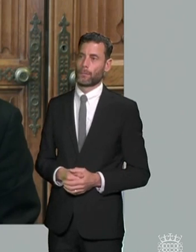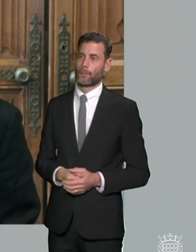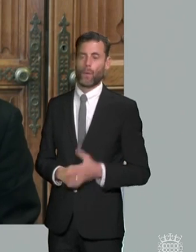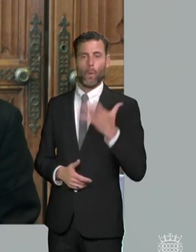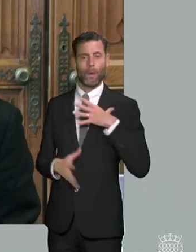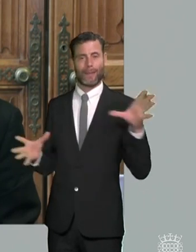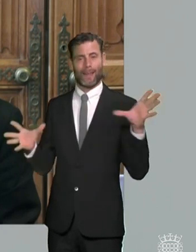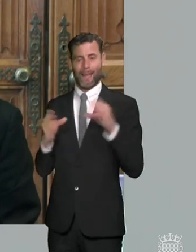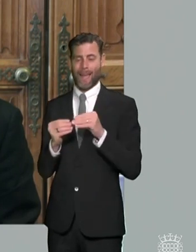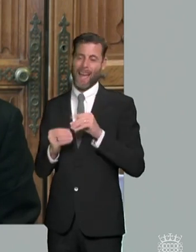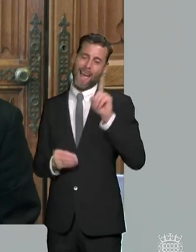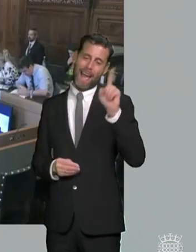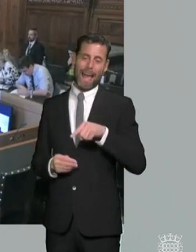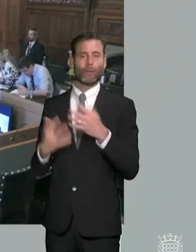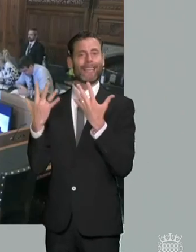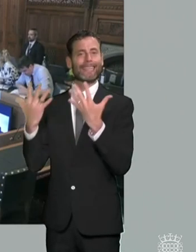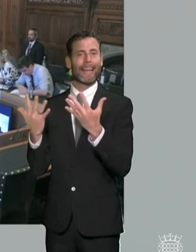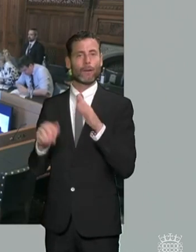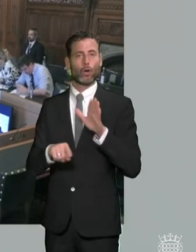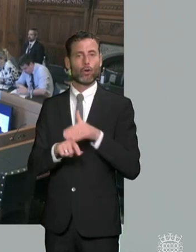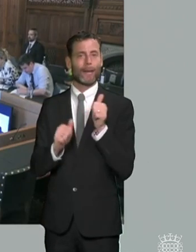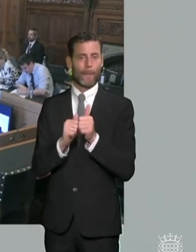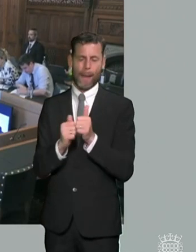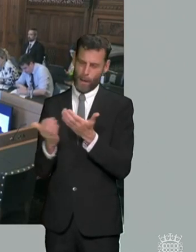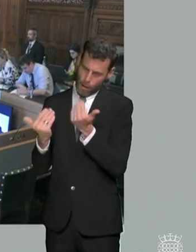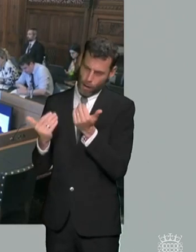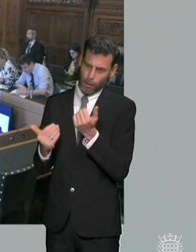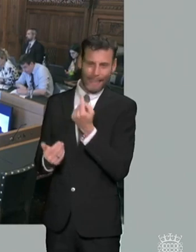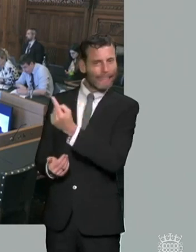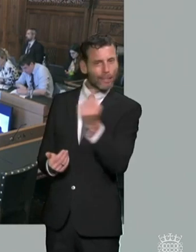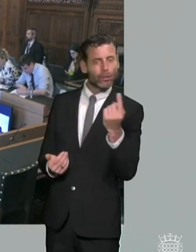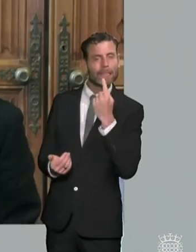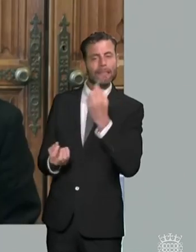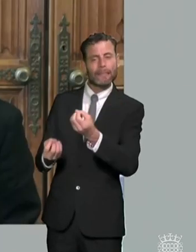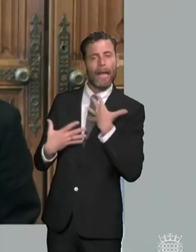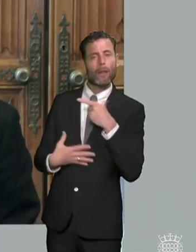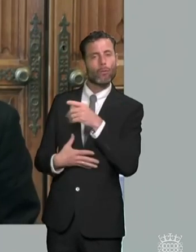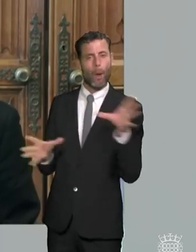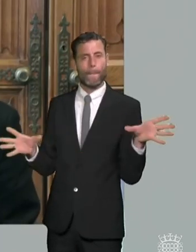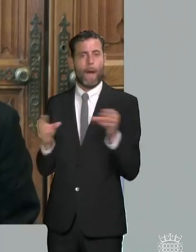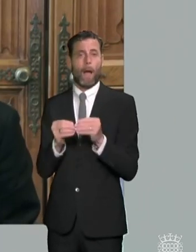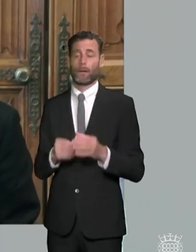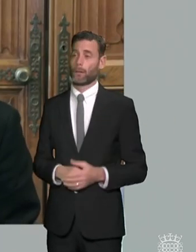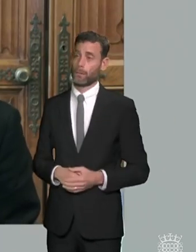green paper um marks out it's quite important i think um um i'll just do it uh imogen first